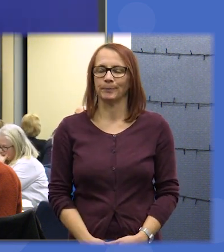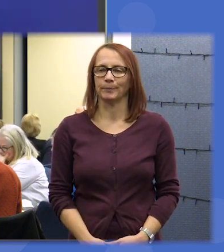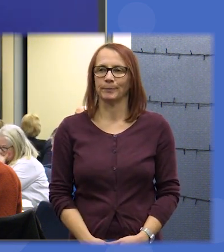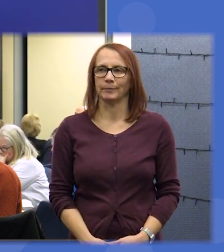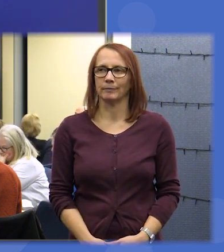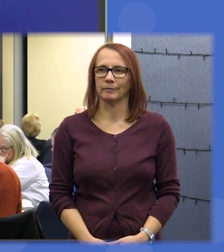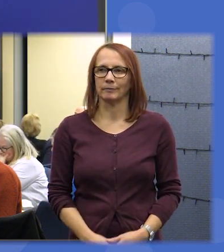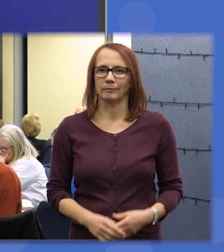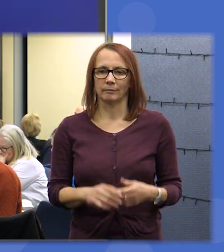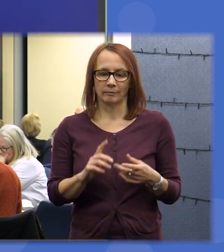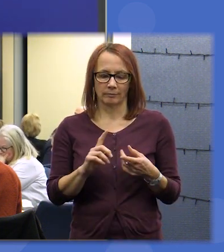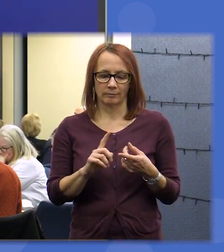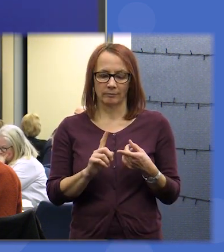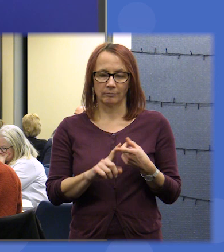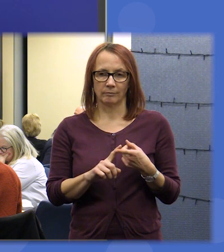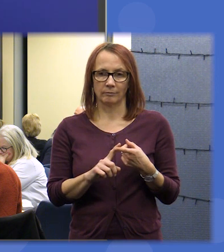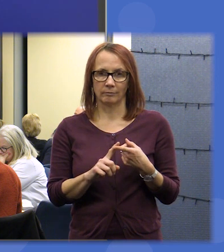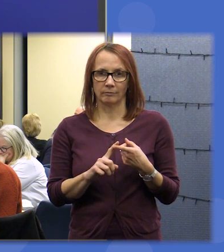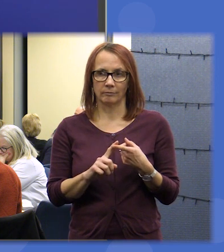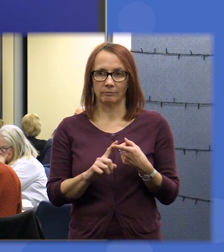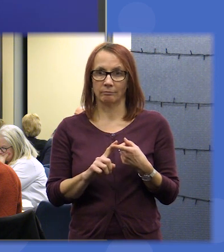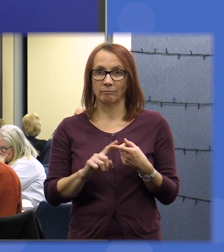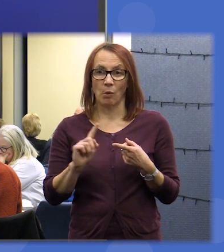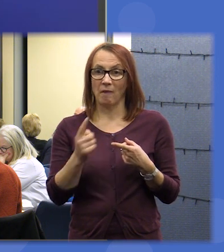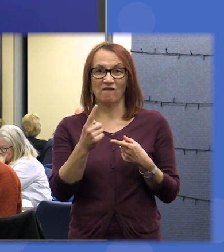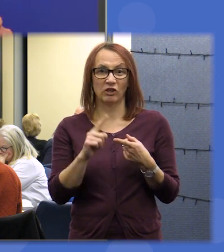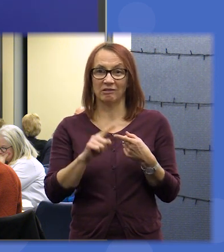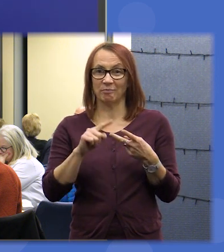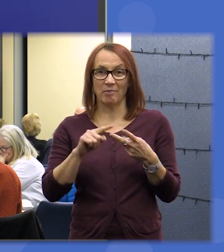repeat I we chose the the first three on the list actually on your printed list